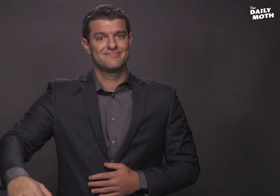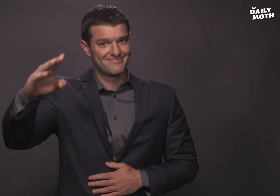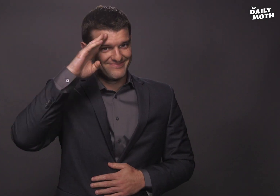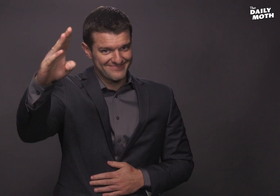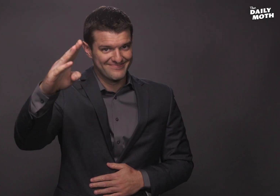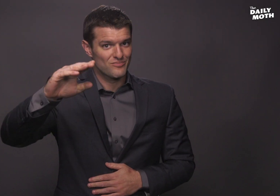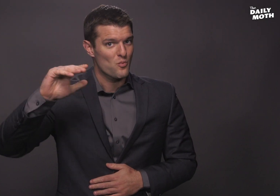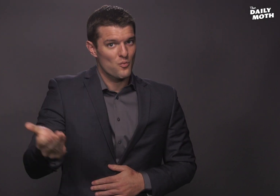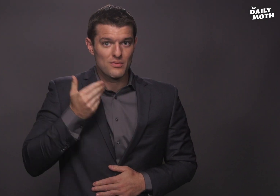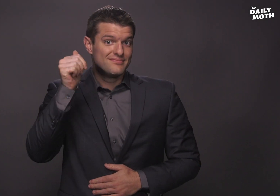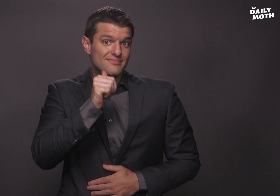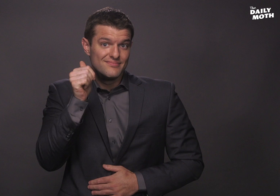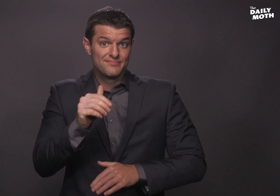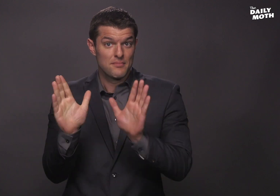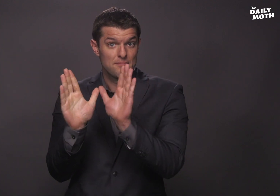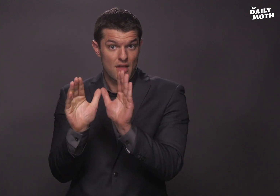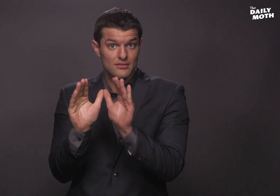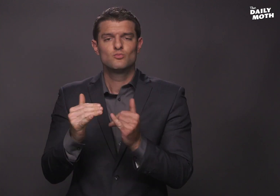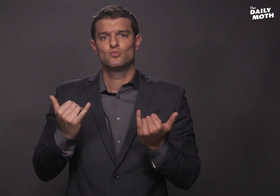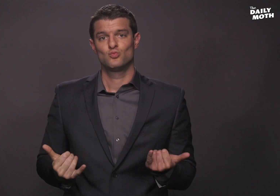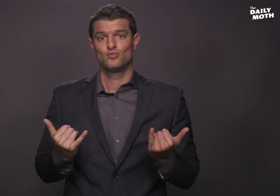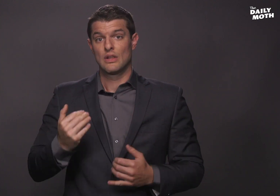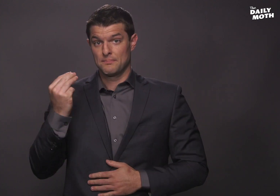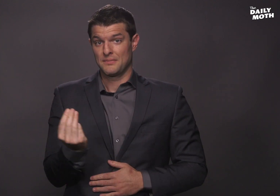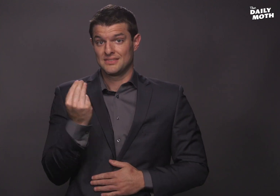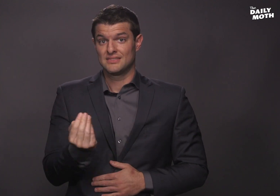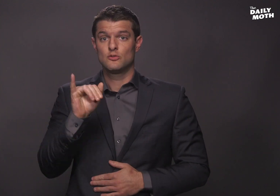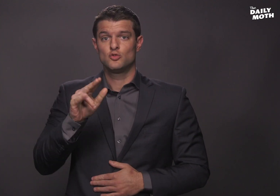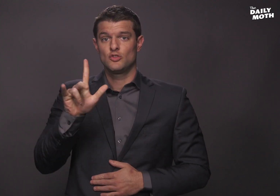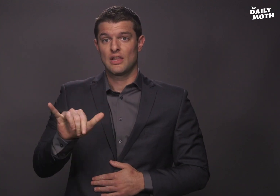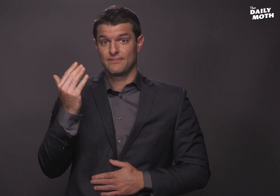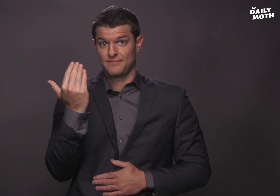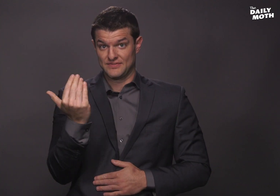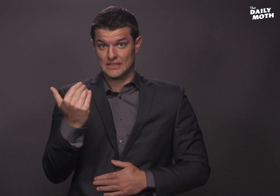Hello, welcome to the Daily Moth. It’s Monday, July 15th.